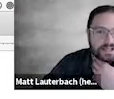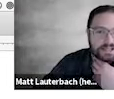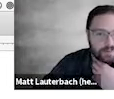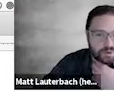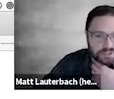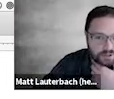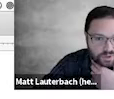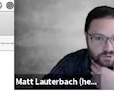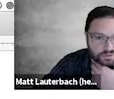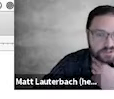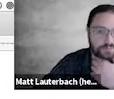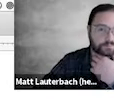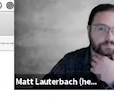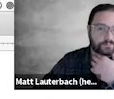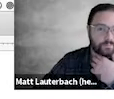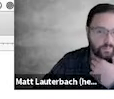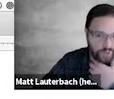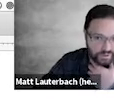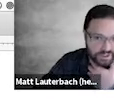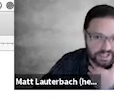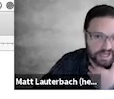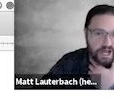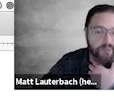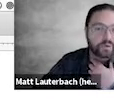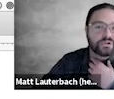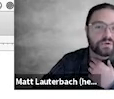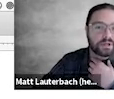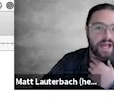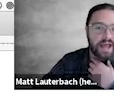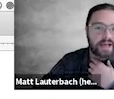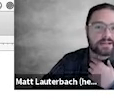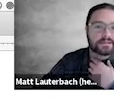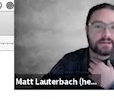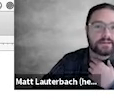glamorous low notes, notes gliding upward to a climax.